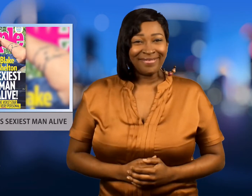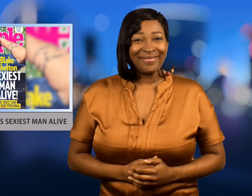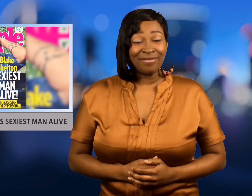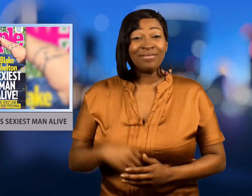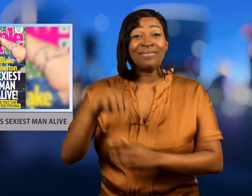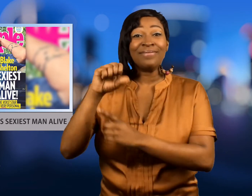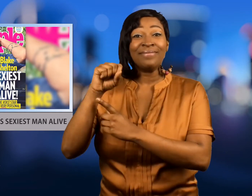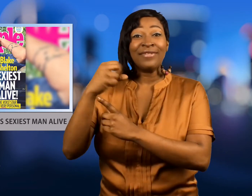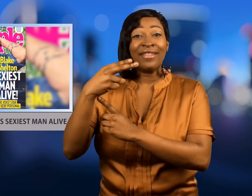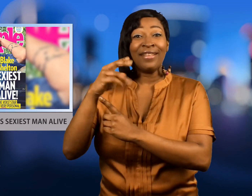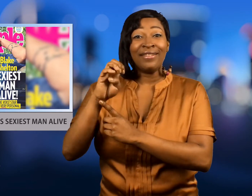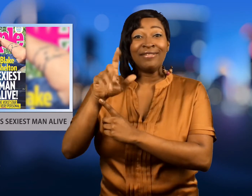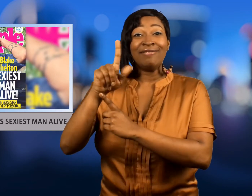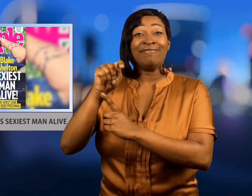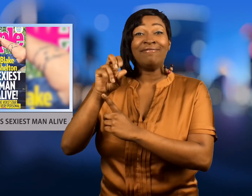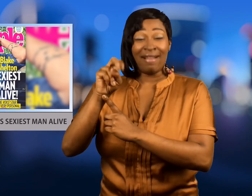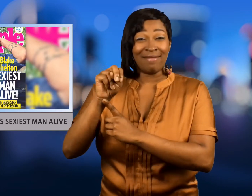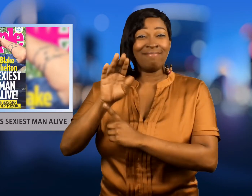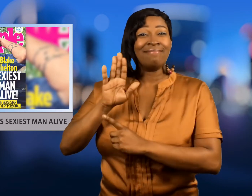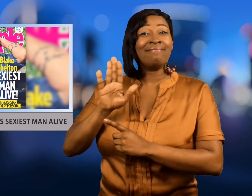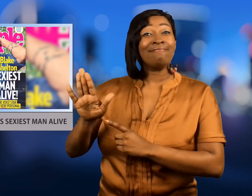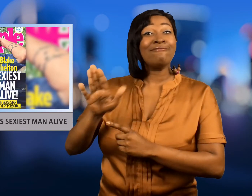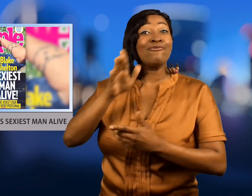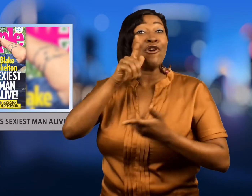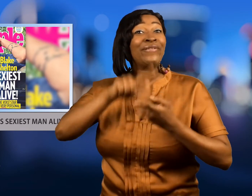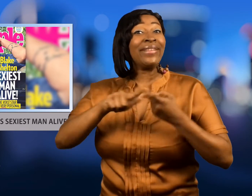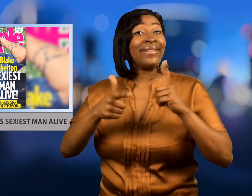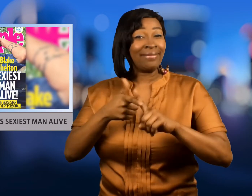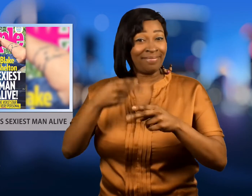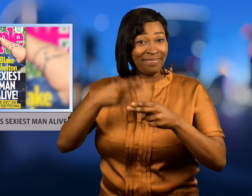Shelton said his girlfriend Gwen Stefani